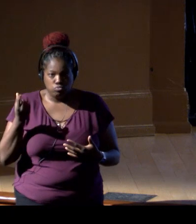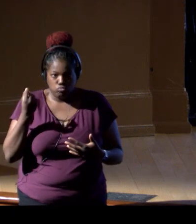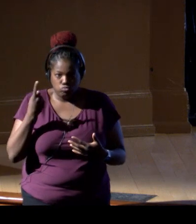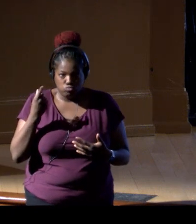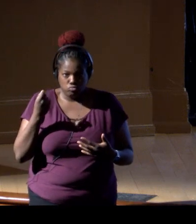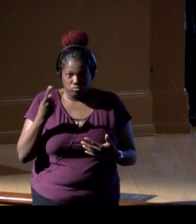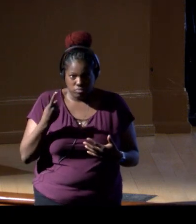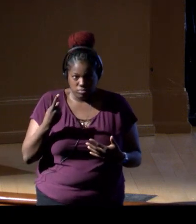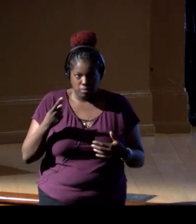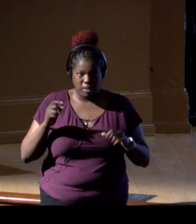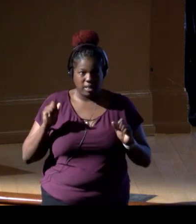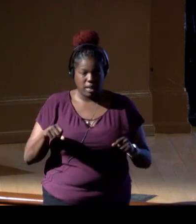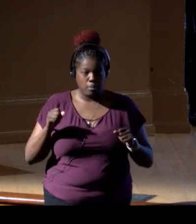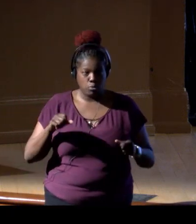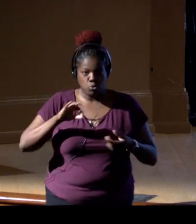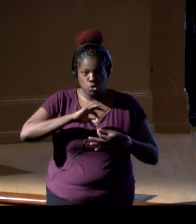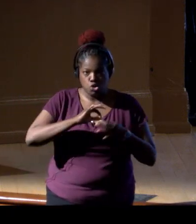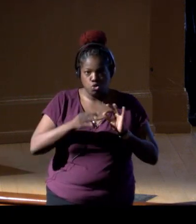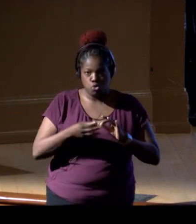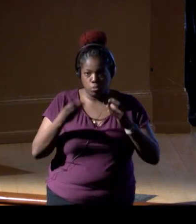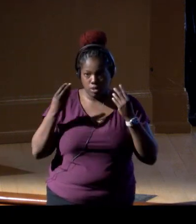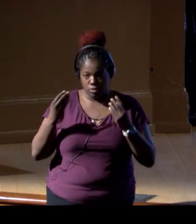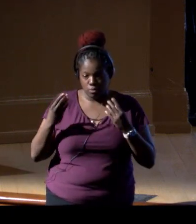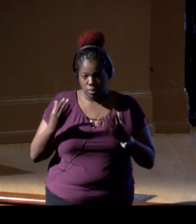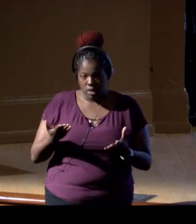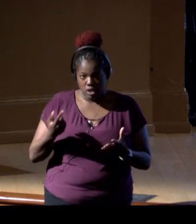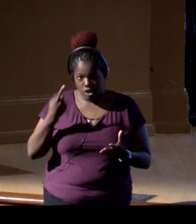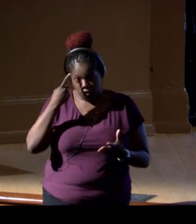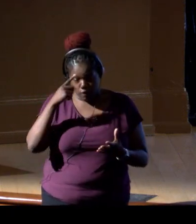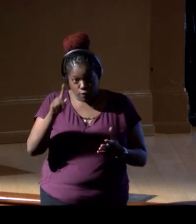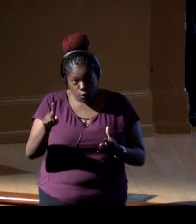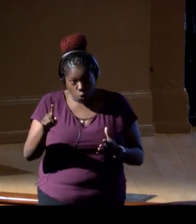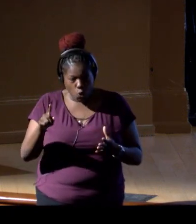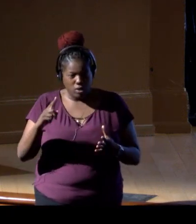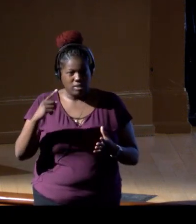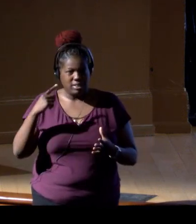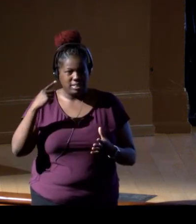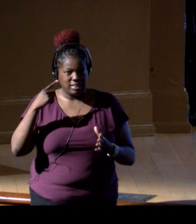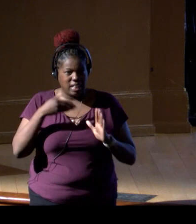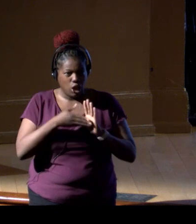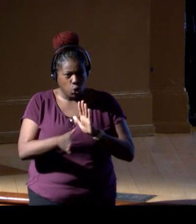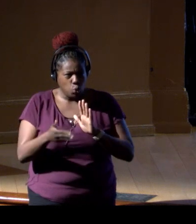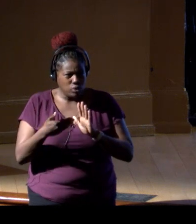and being able to interpret that data. So for acoustics, it was really understanding how can we use